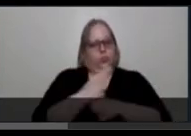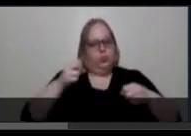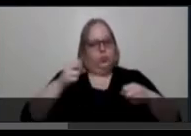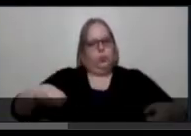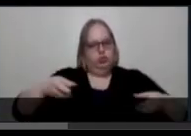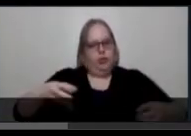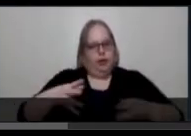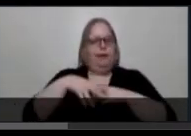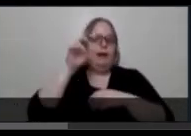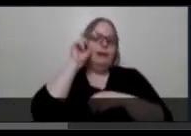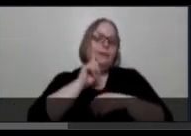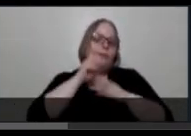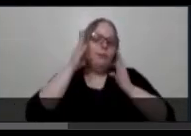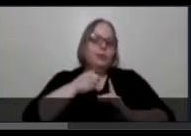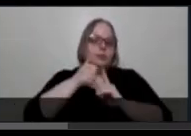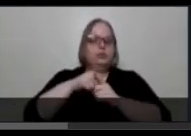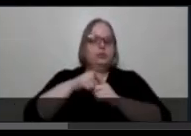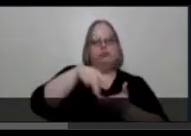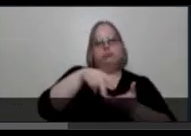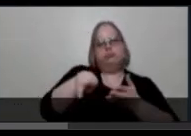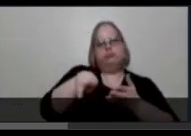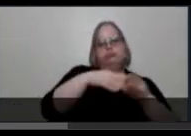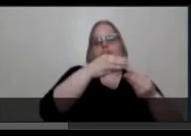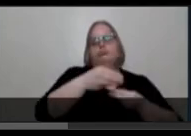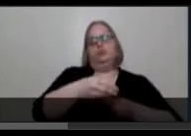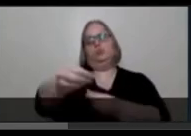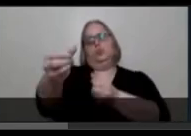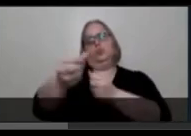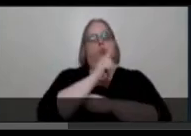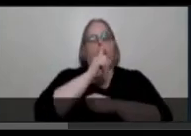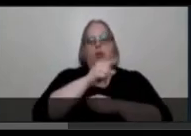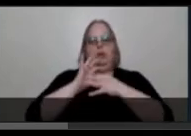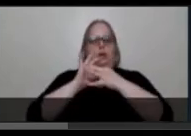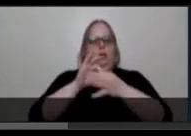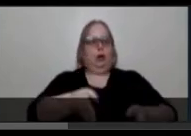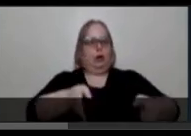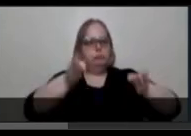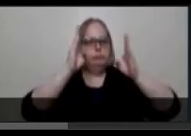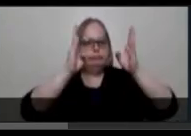dancing elegantly and doesn’t bring any particular attention to the fact that they’re both disabled,